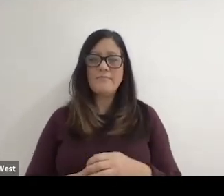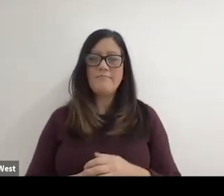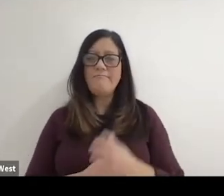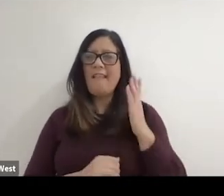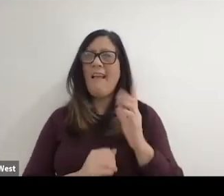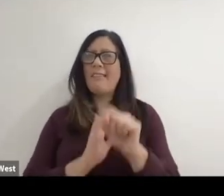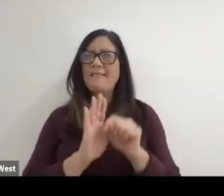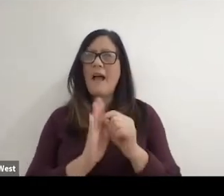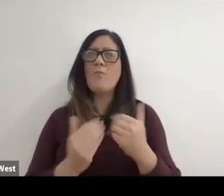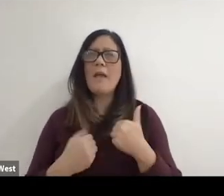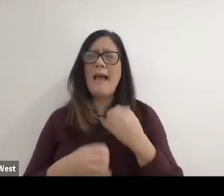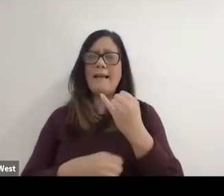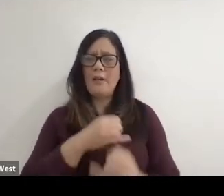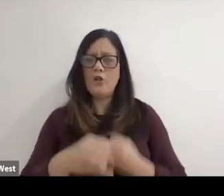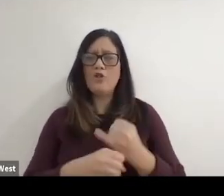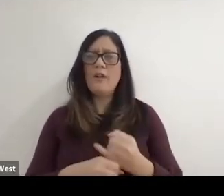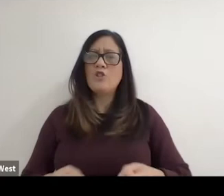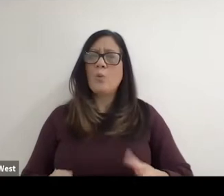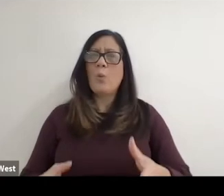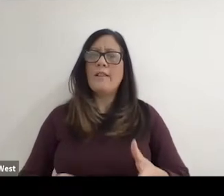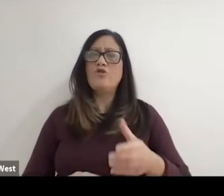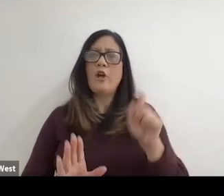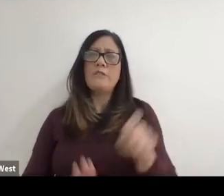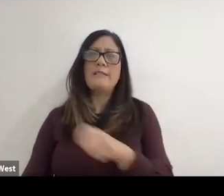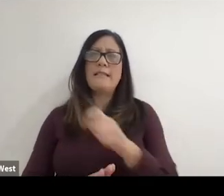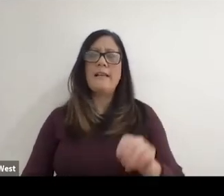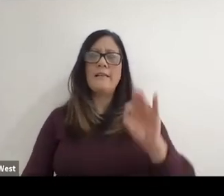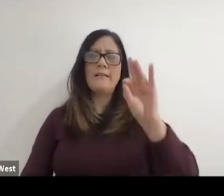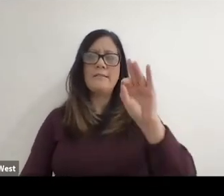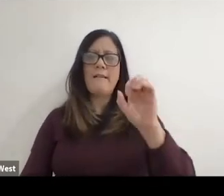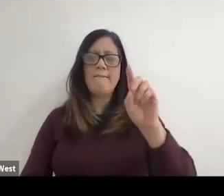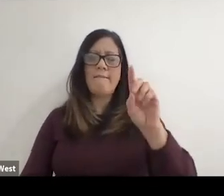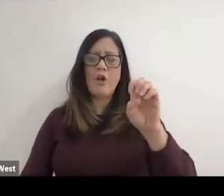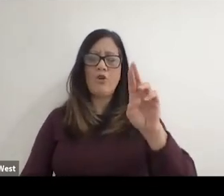this at the time we had an international wheelchair Tennis Federation.